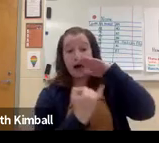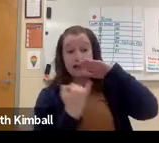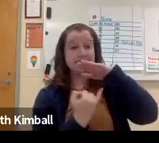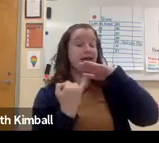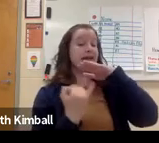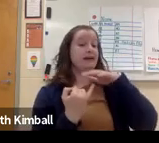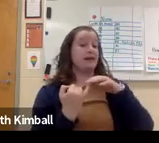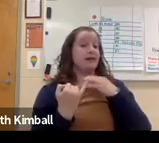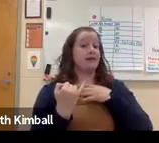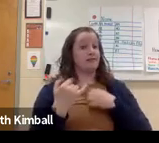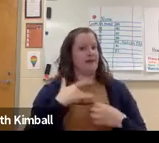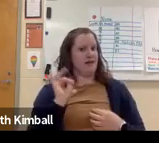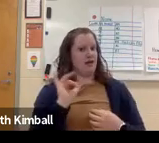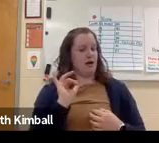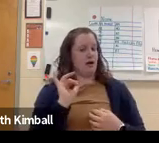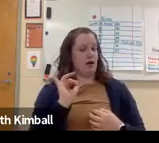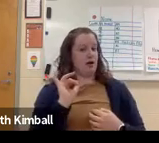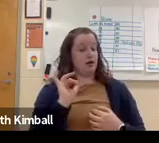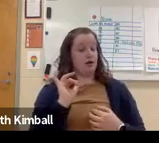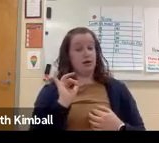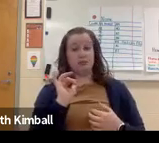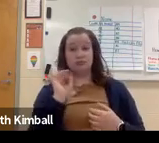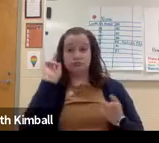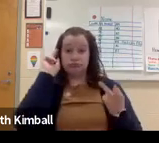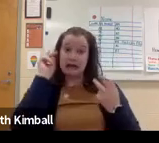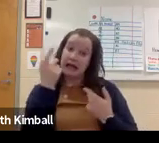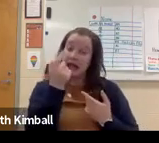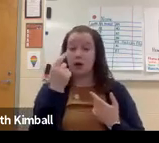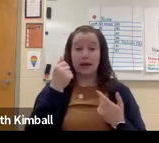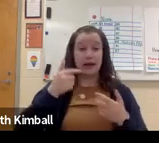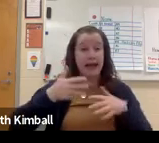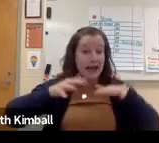in the classroom, they may feel isolated,